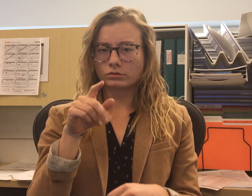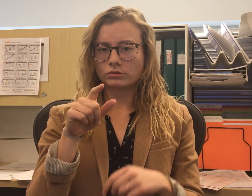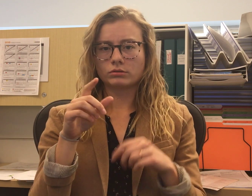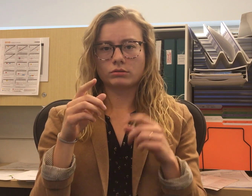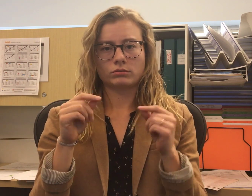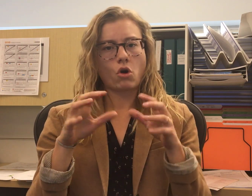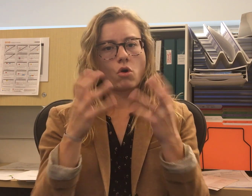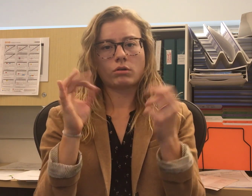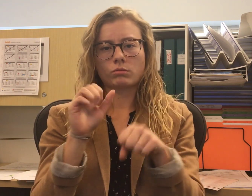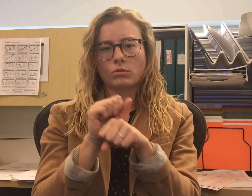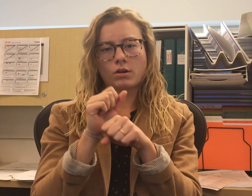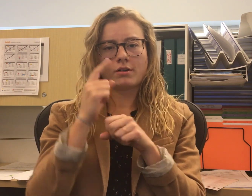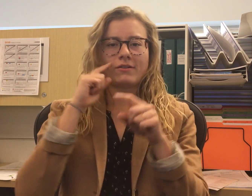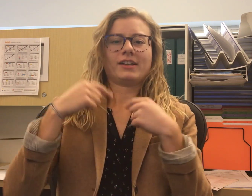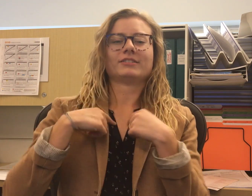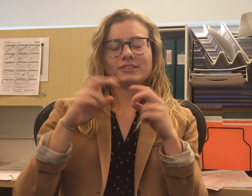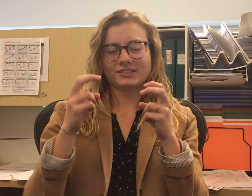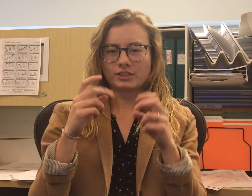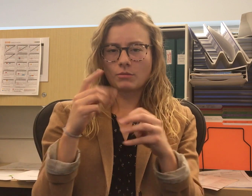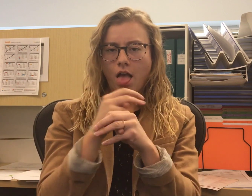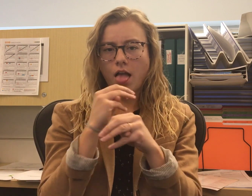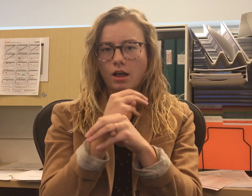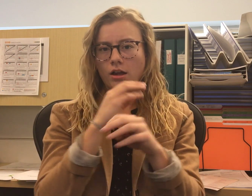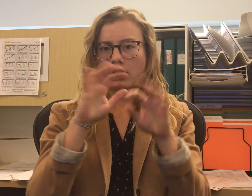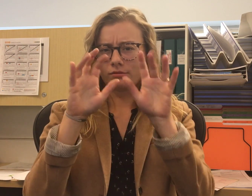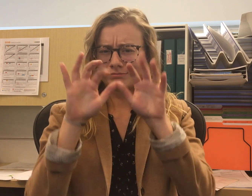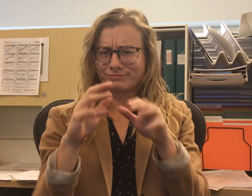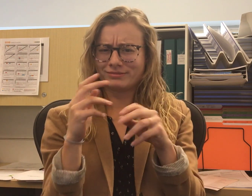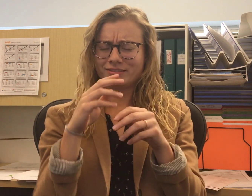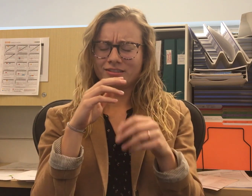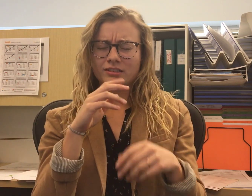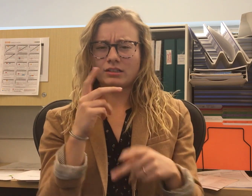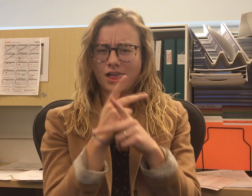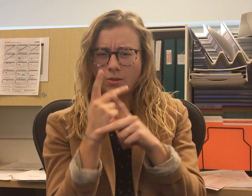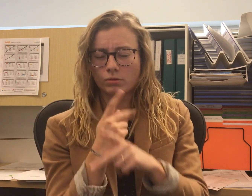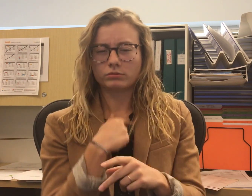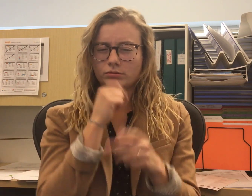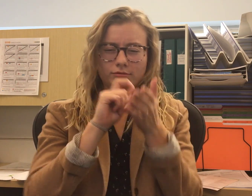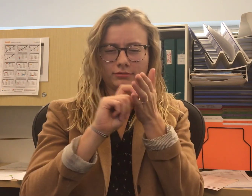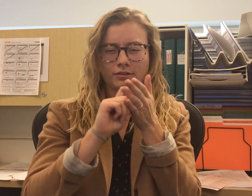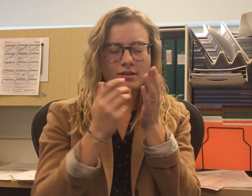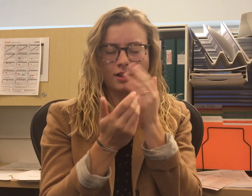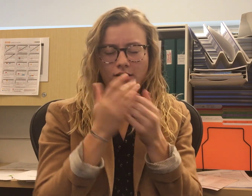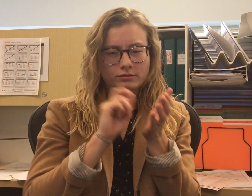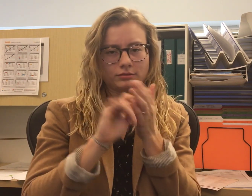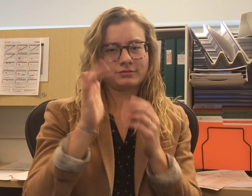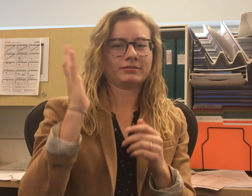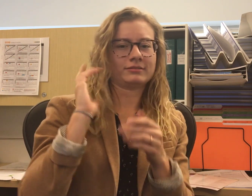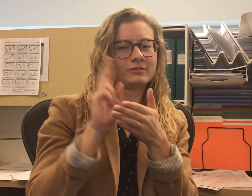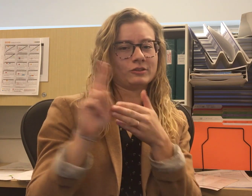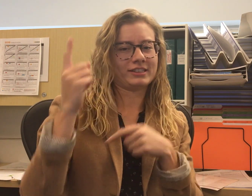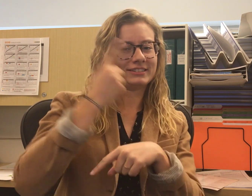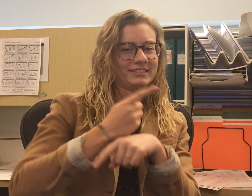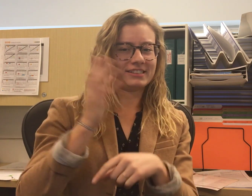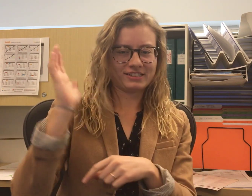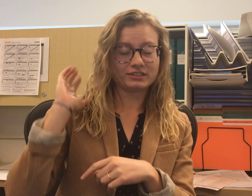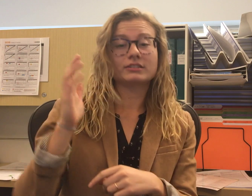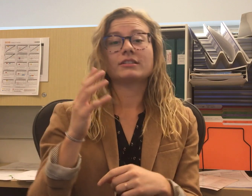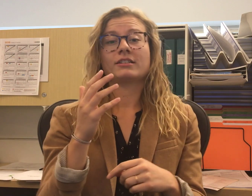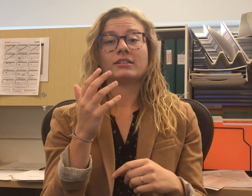data for me involving mathematics and calculations. We don’t do them by hand like back in my university days.